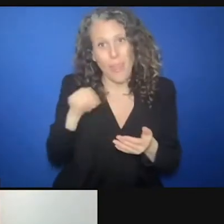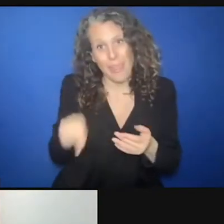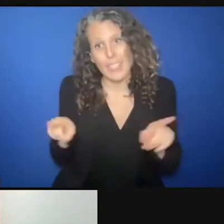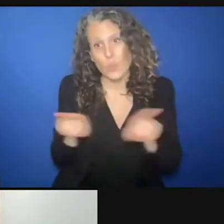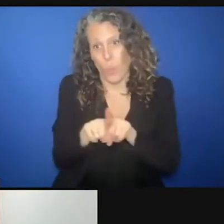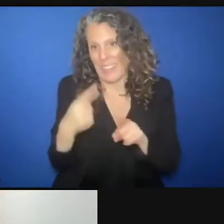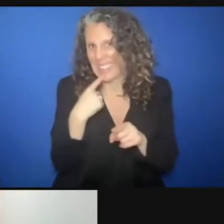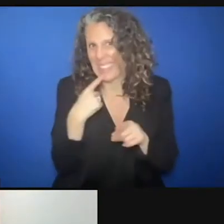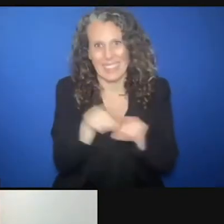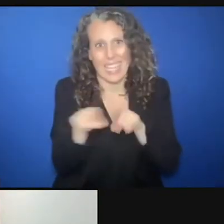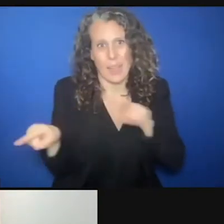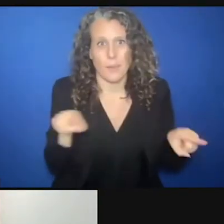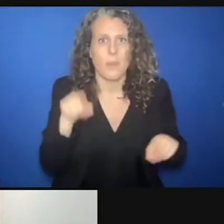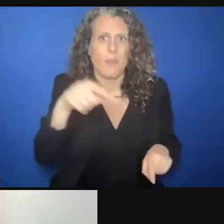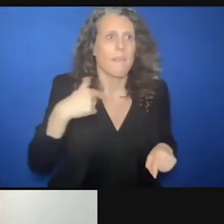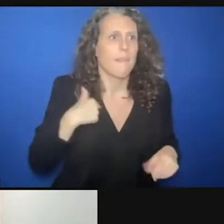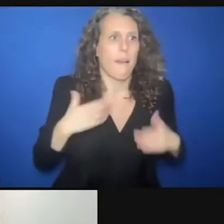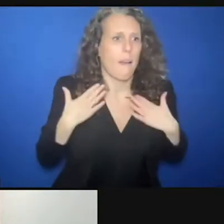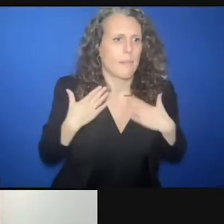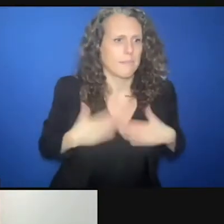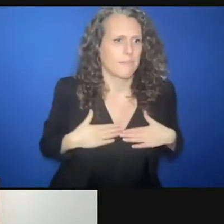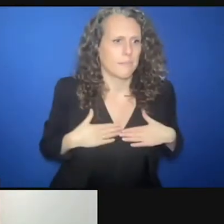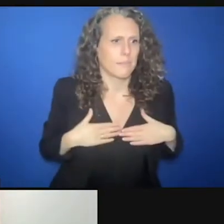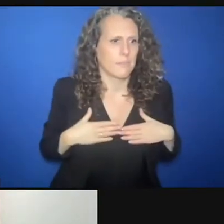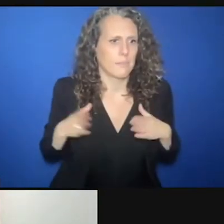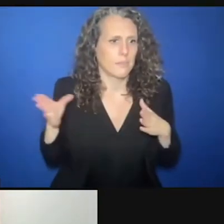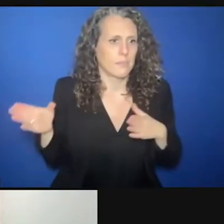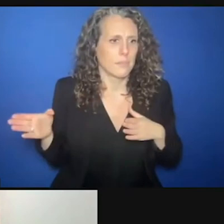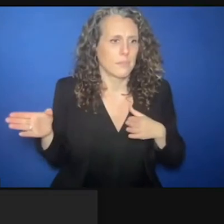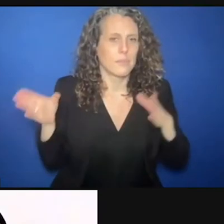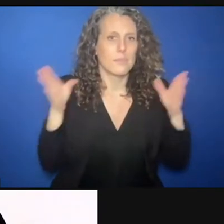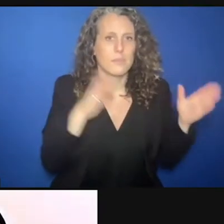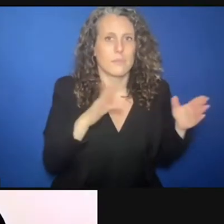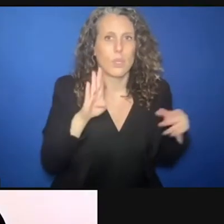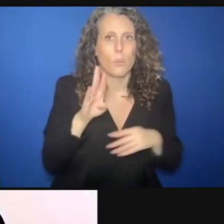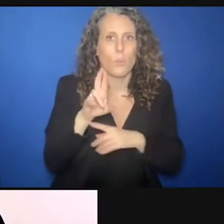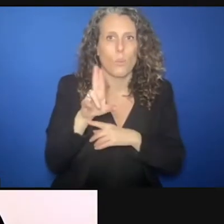reminder. I would like to move to Bruno Donat, global coordinator mine action area